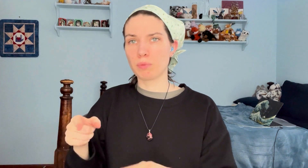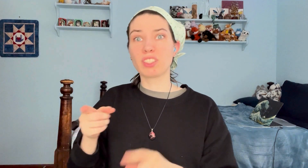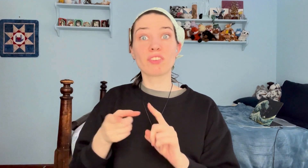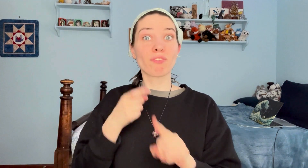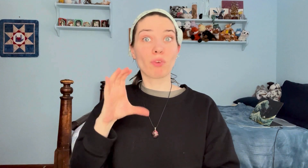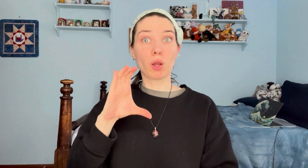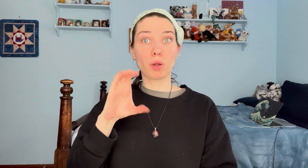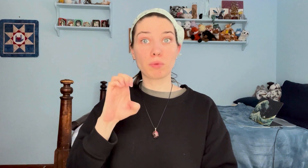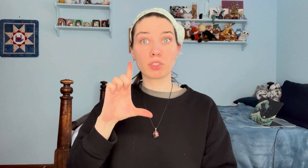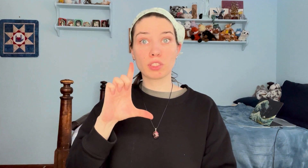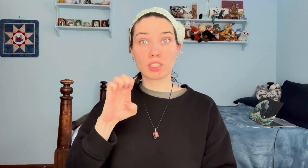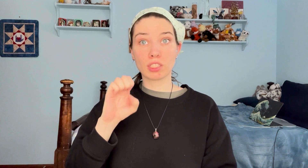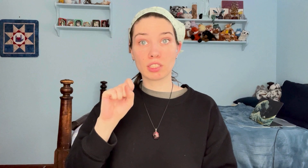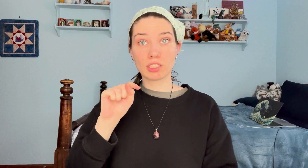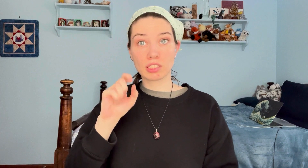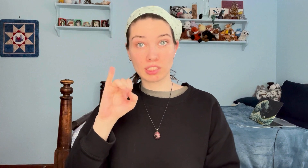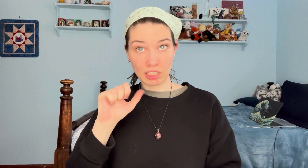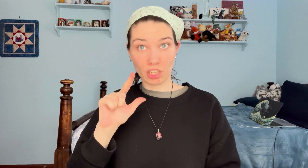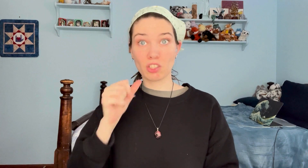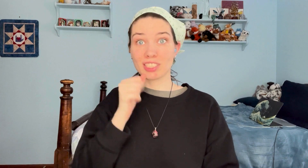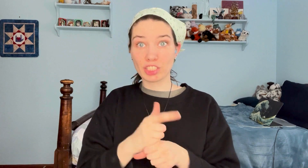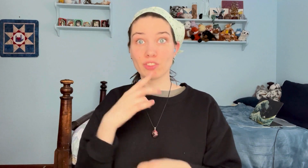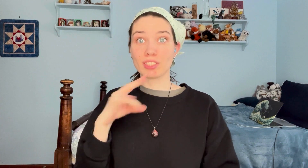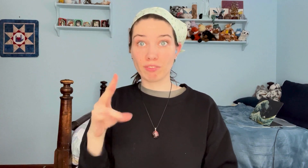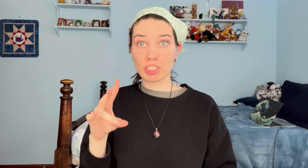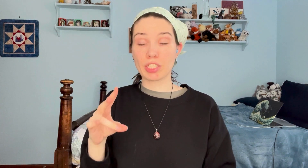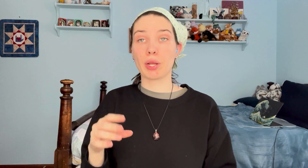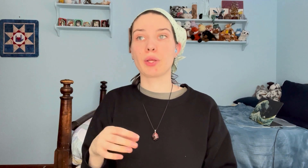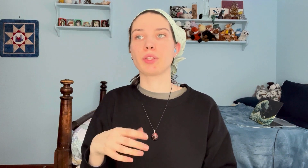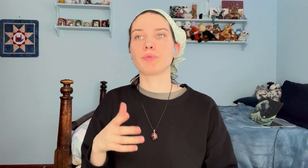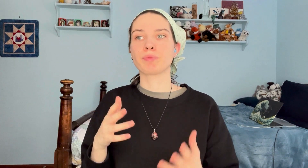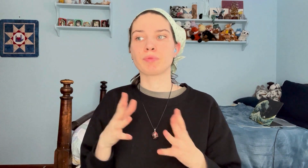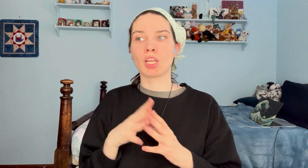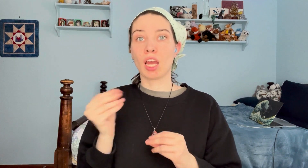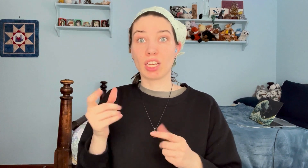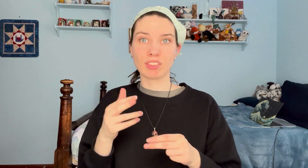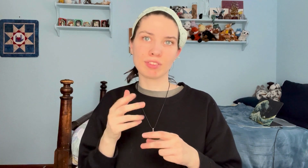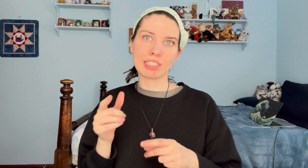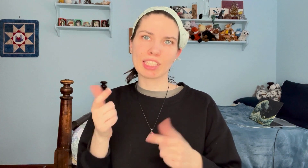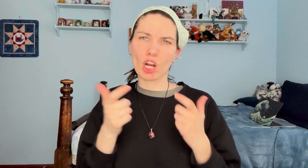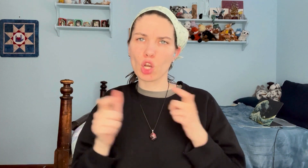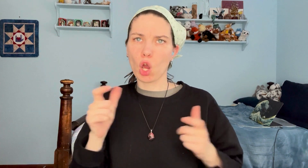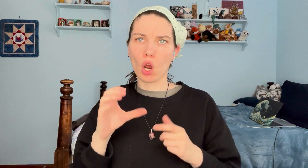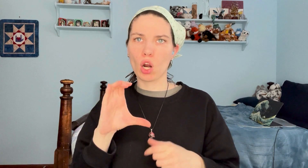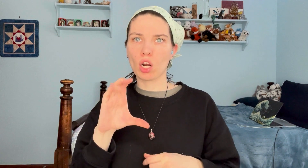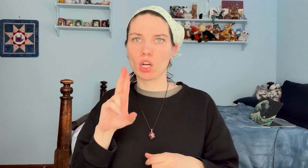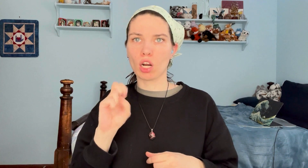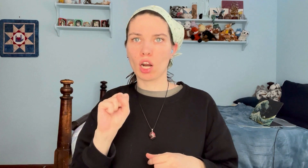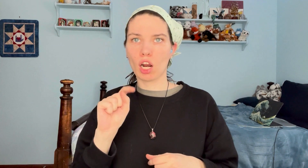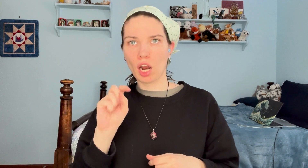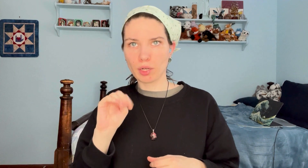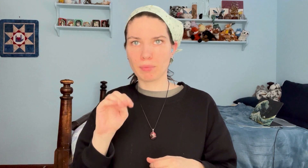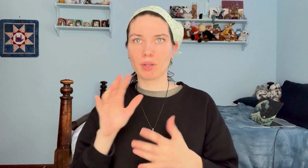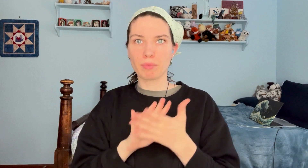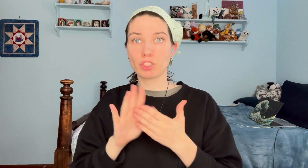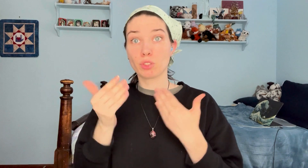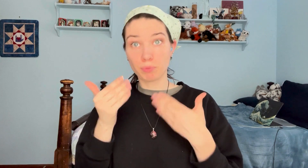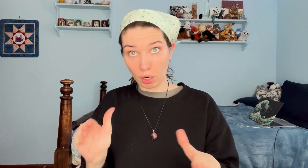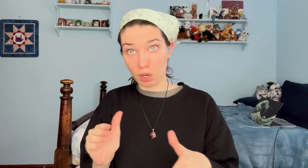this is from CelestialSisters17, and it's a large custom mystery box.